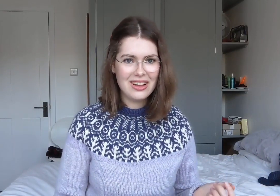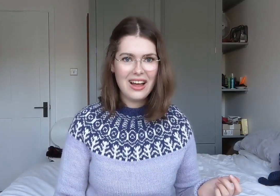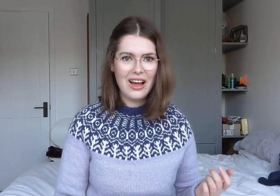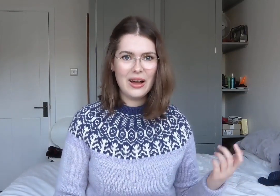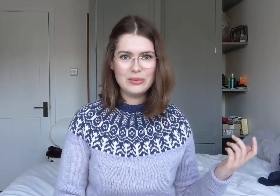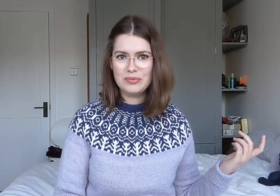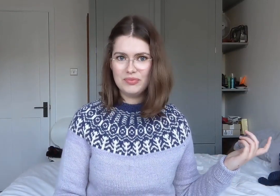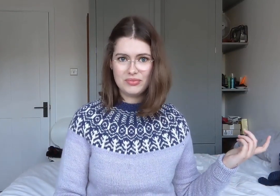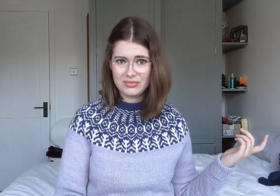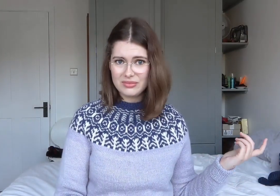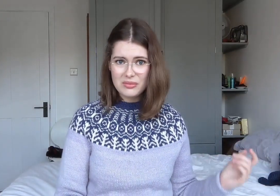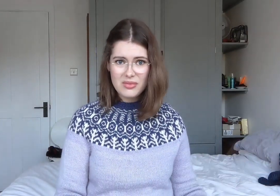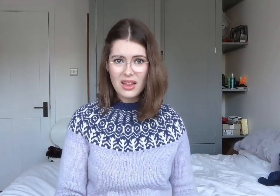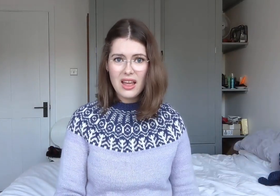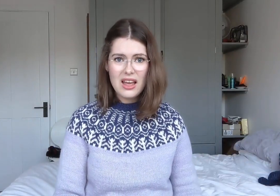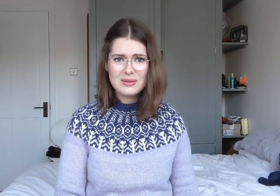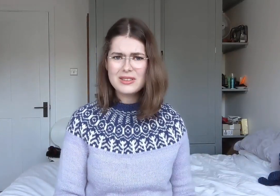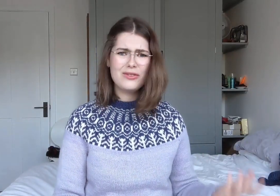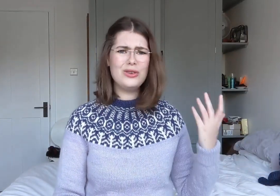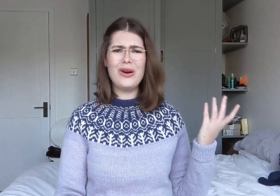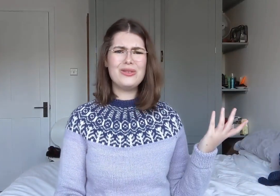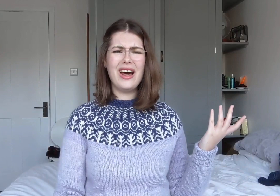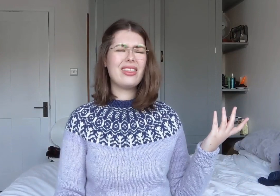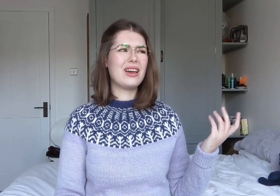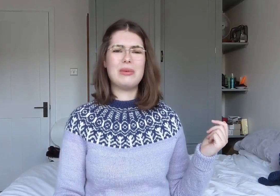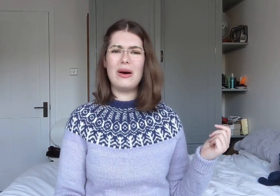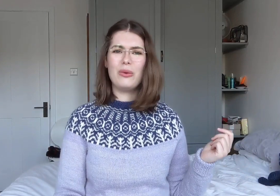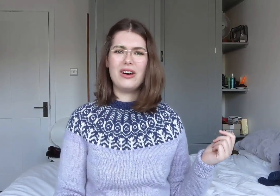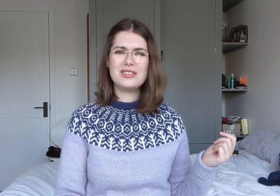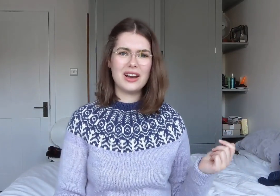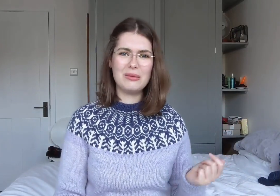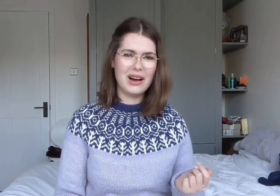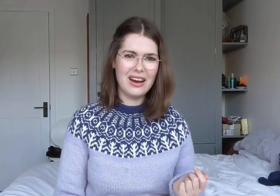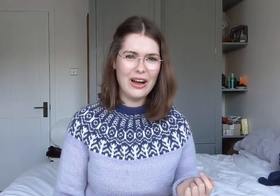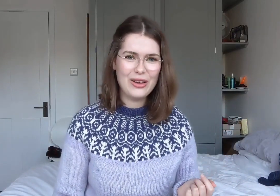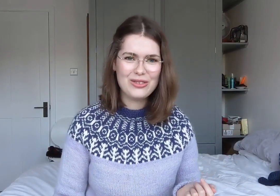Especially when you know nothing about what I've done in my life.